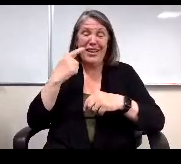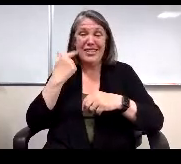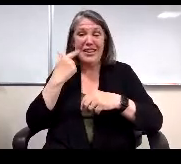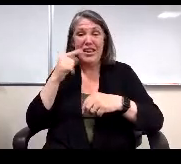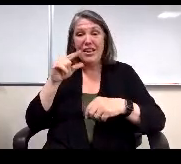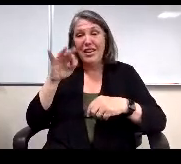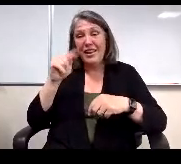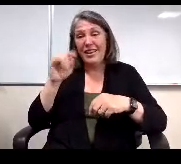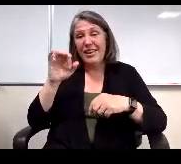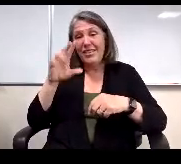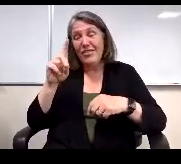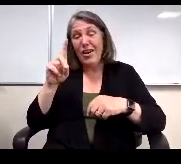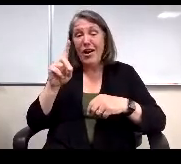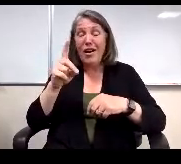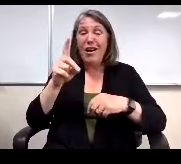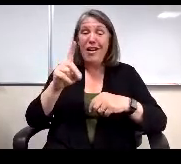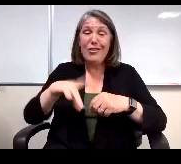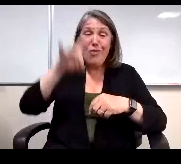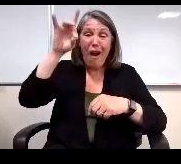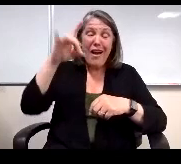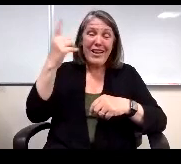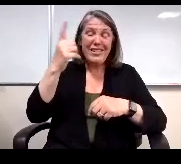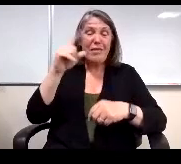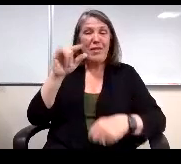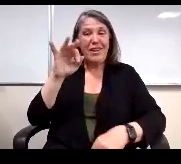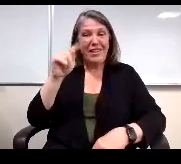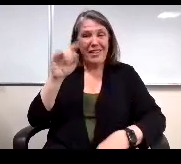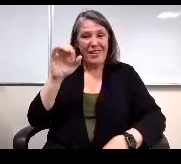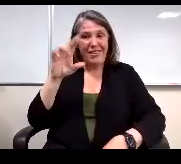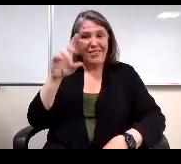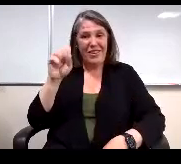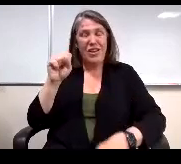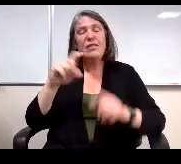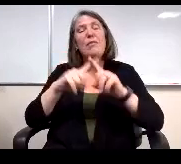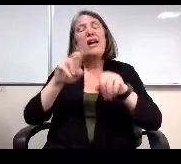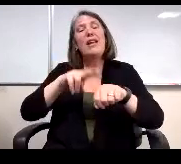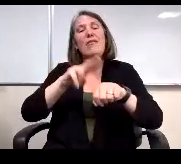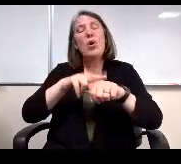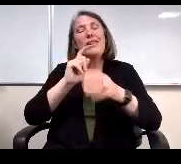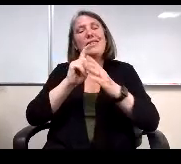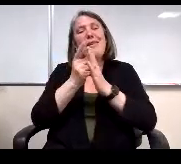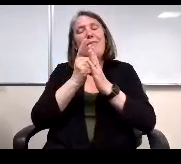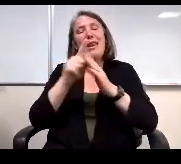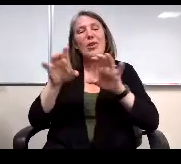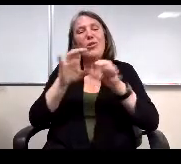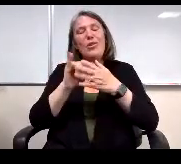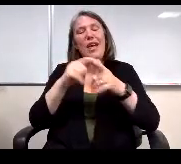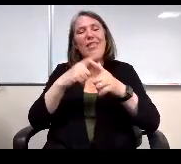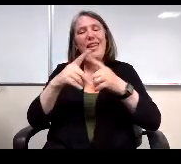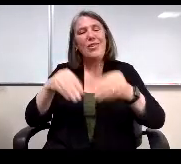If you enjoyed cards, but of course the minute you do that then you're giving away your anonymity, aren't you?